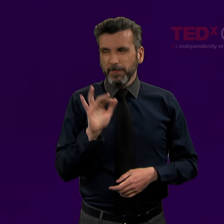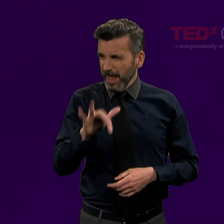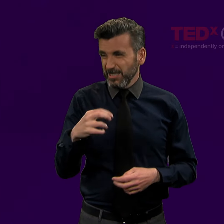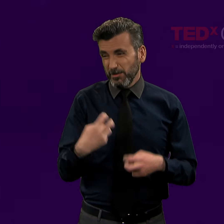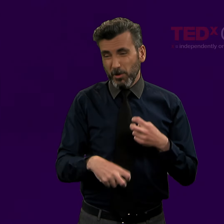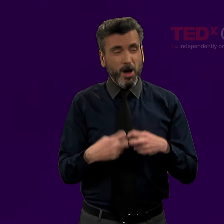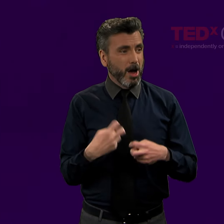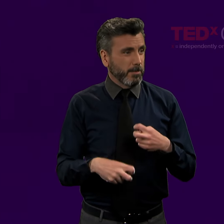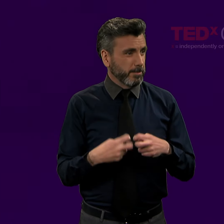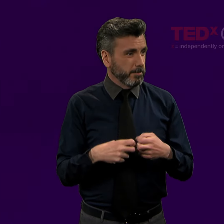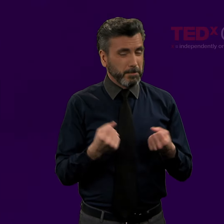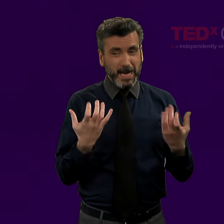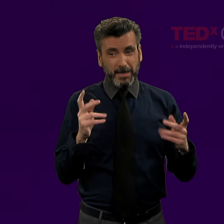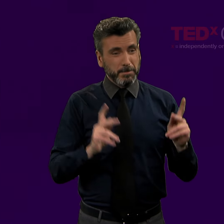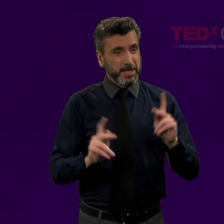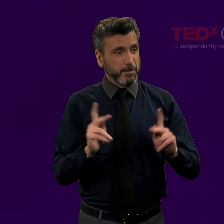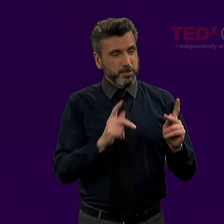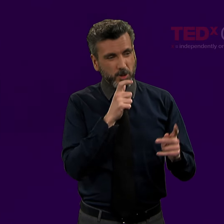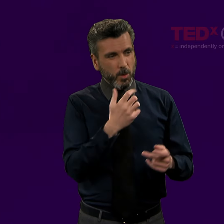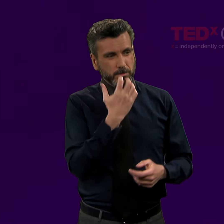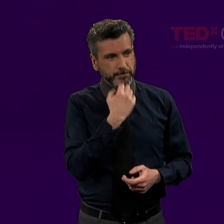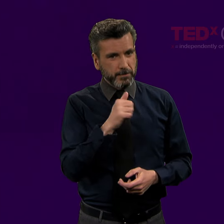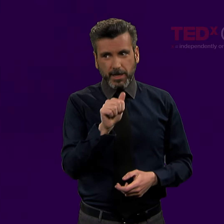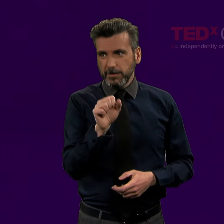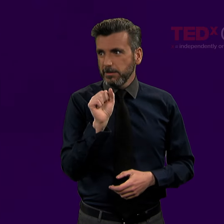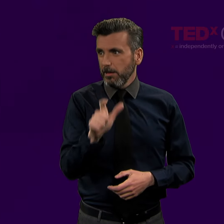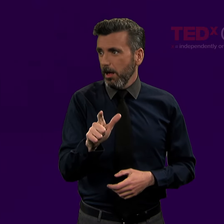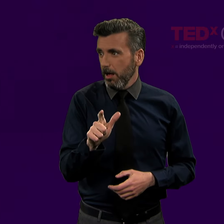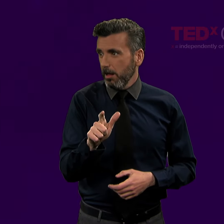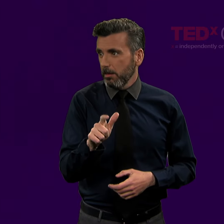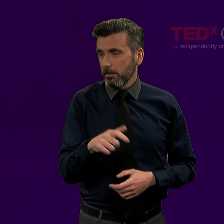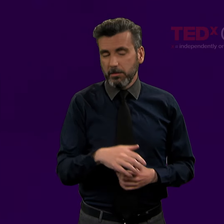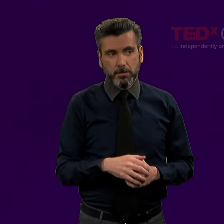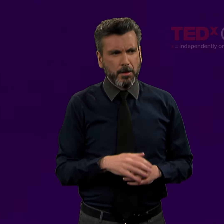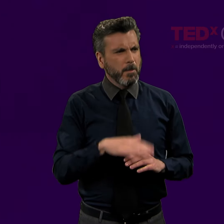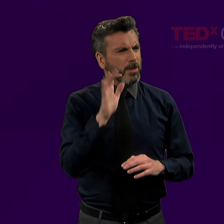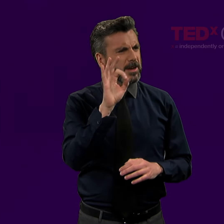I think that is the problem: Many people don't value ASL.